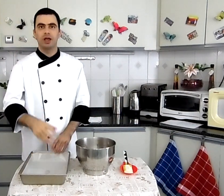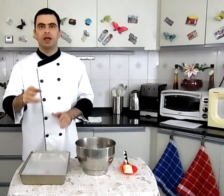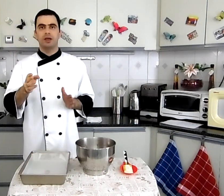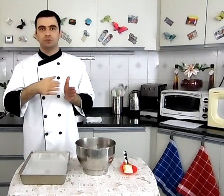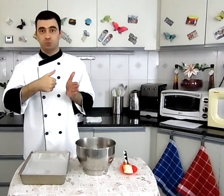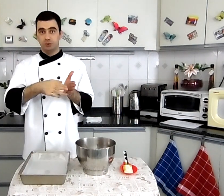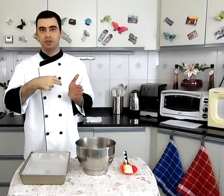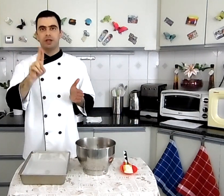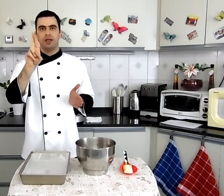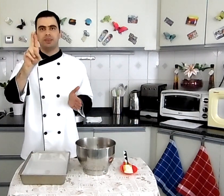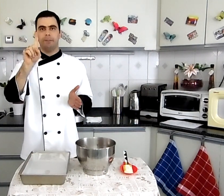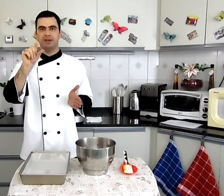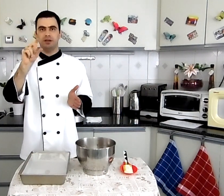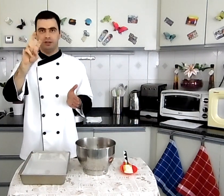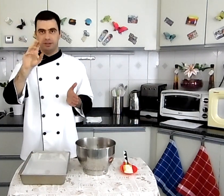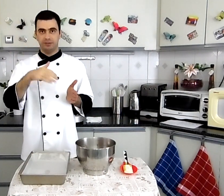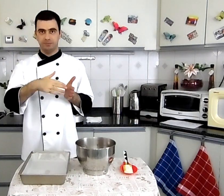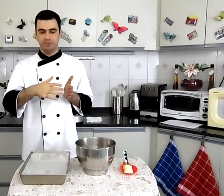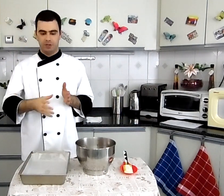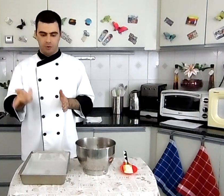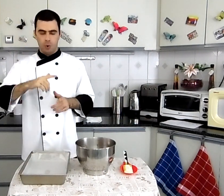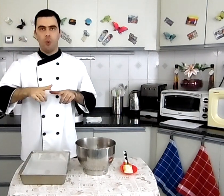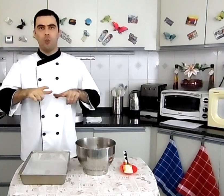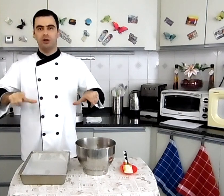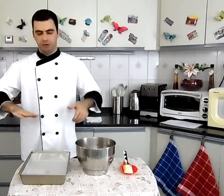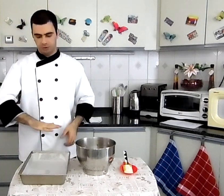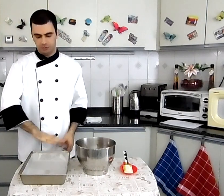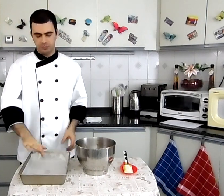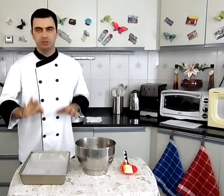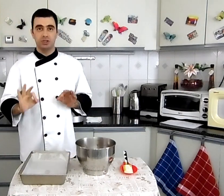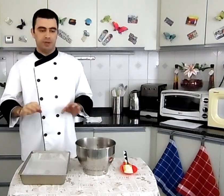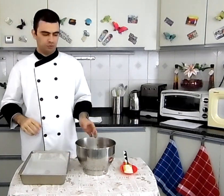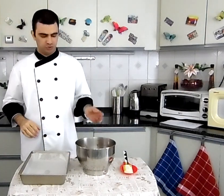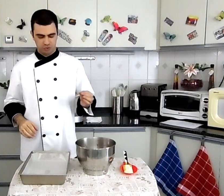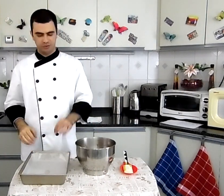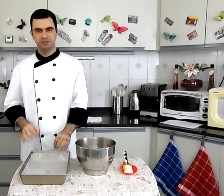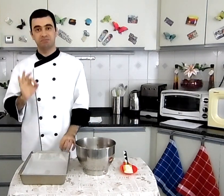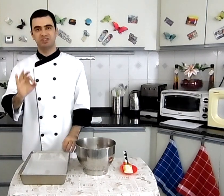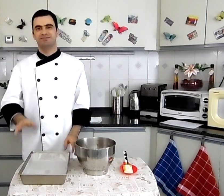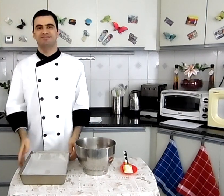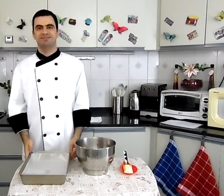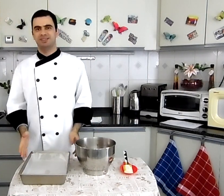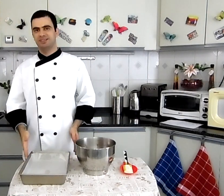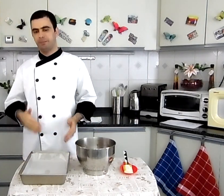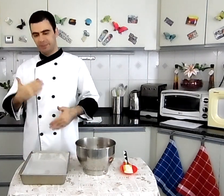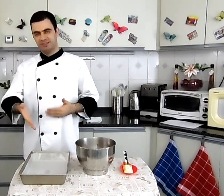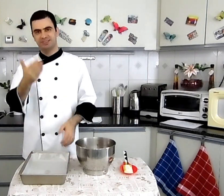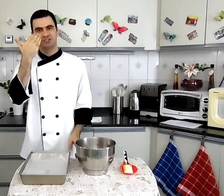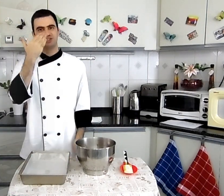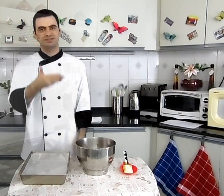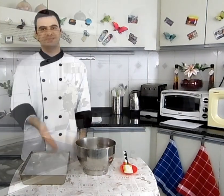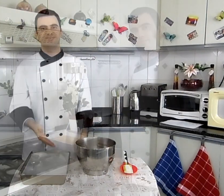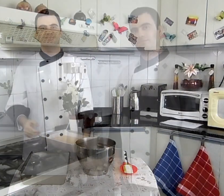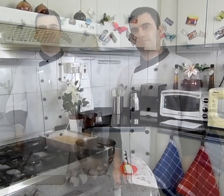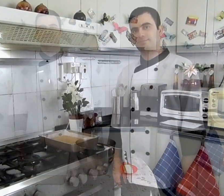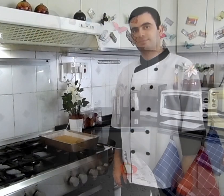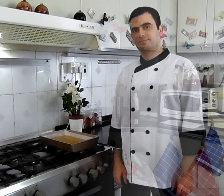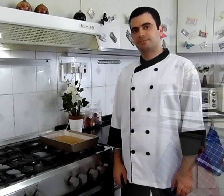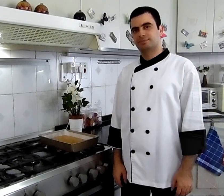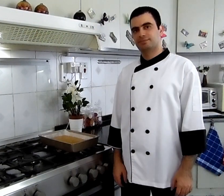We rub the pan with butter, ندهن الصينية بالزبدة then we spread baking paper on top ثم نضع ورق الخبز and we pour the cake batter into the pan ومن ثم نسكب خليط الكيك في الصينية